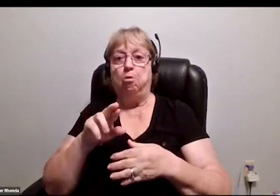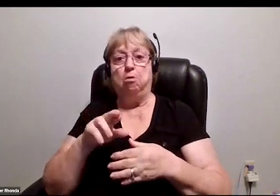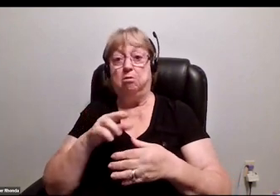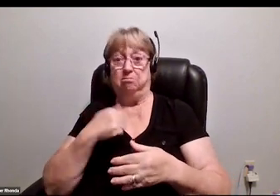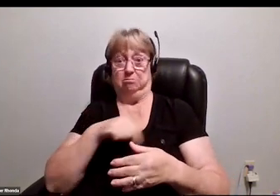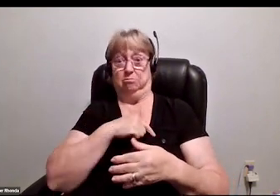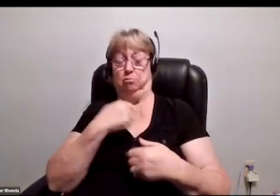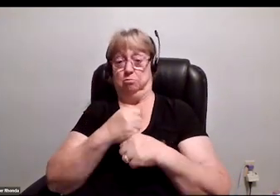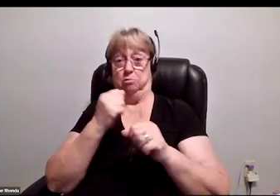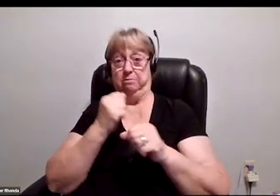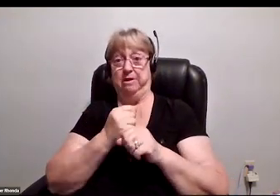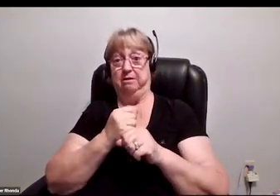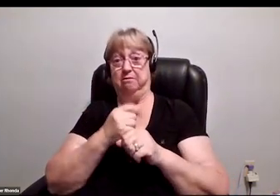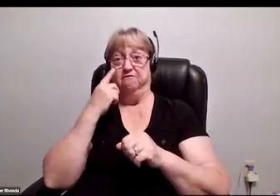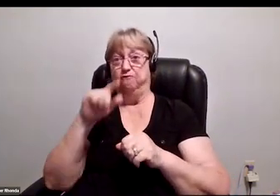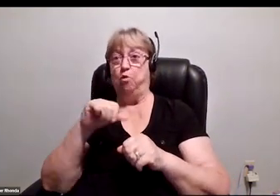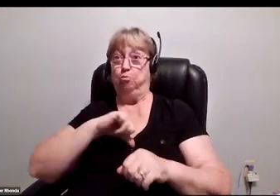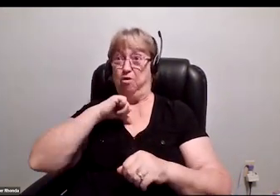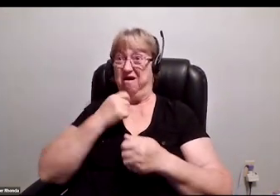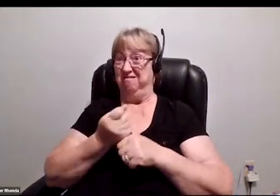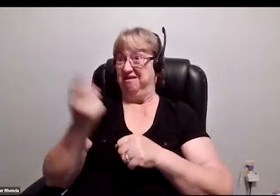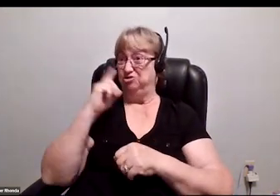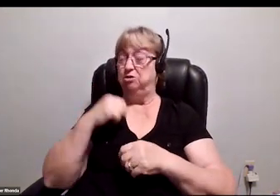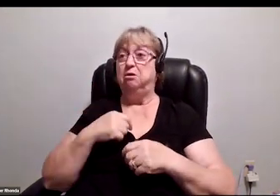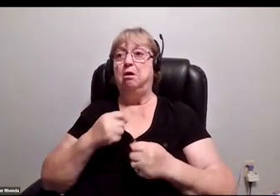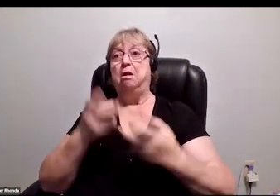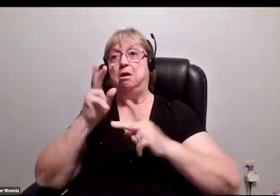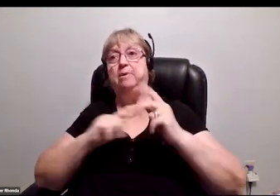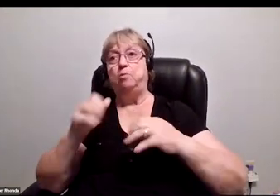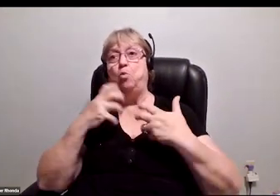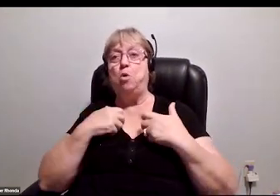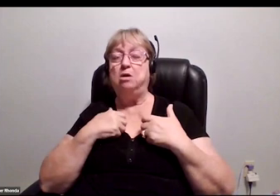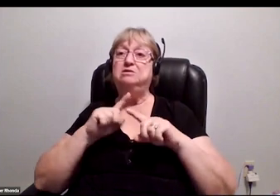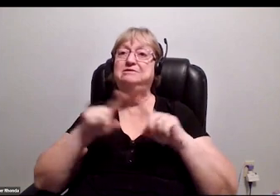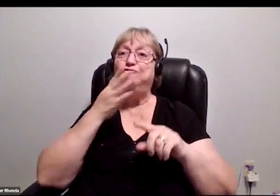We made for Pride last year. A bunch of folks wanted canes that were different colors,